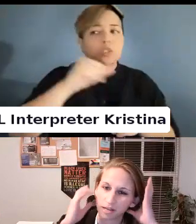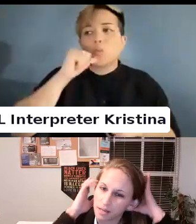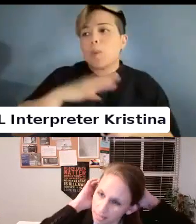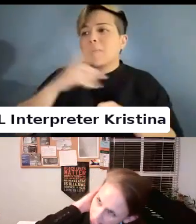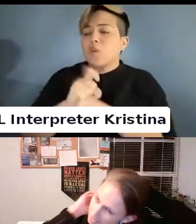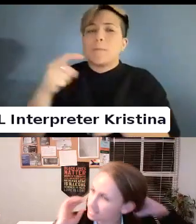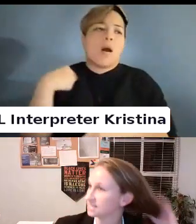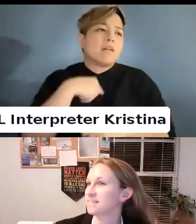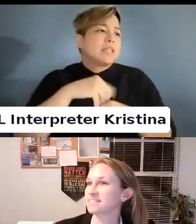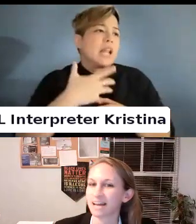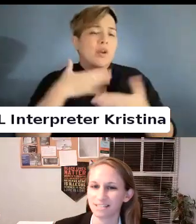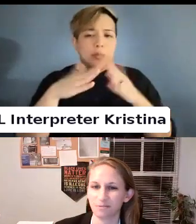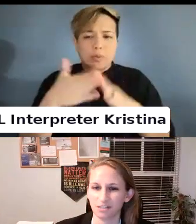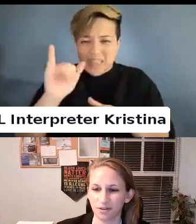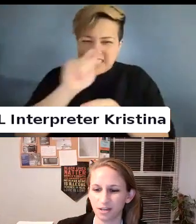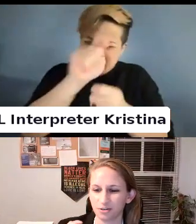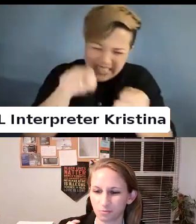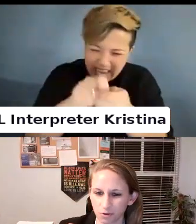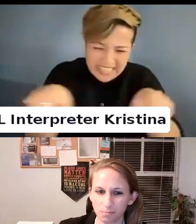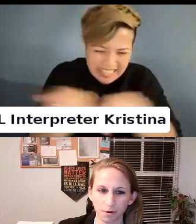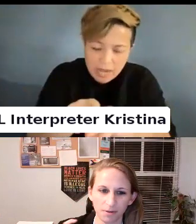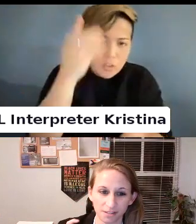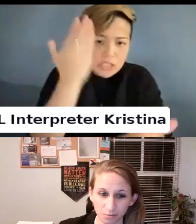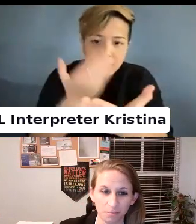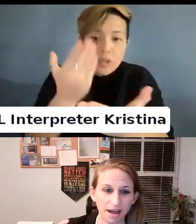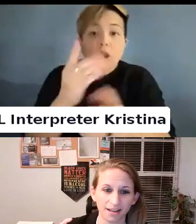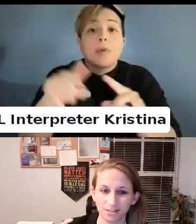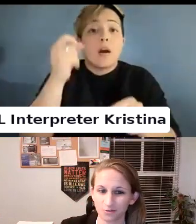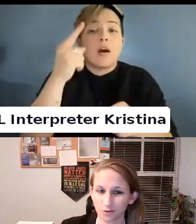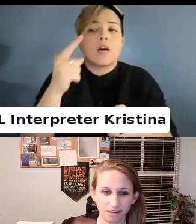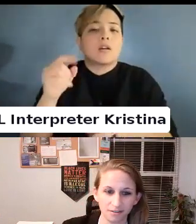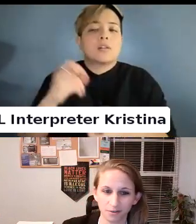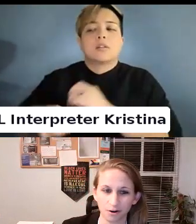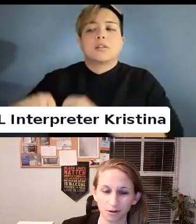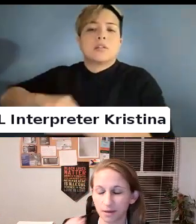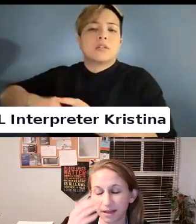It is the exact same justification of repurposed and repackaged for different arguments.